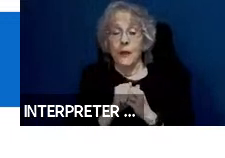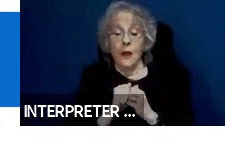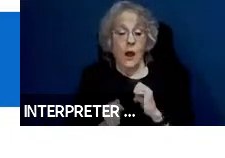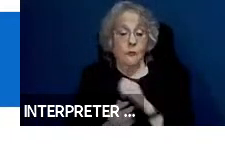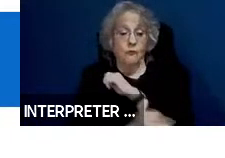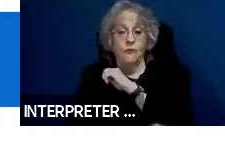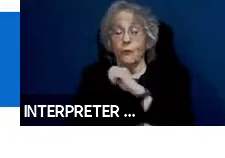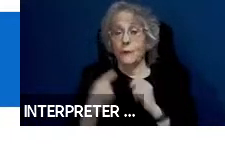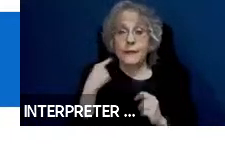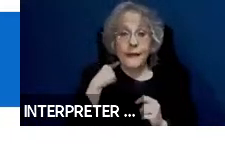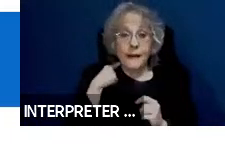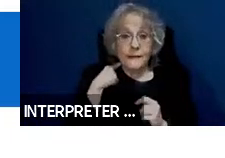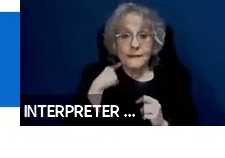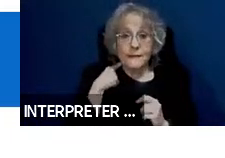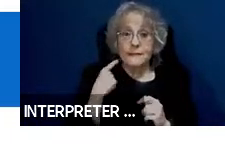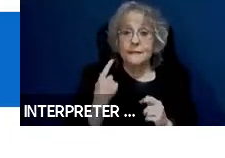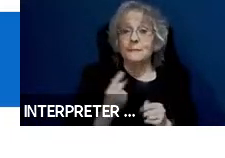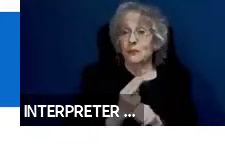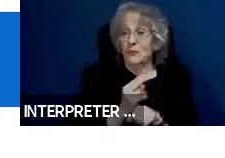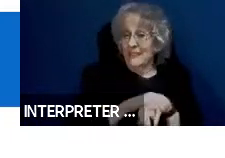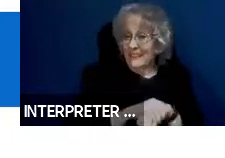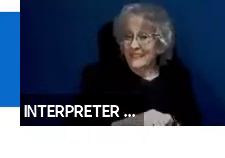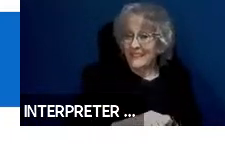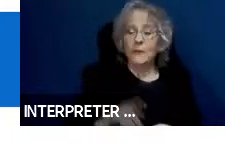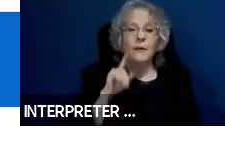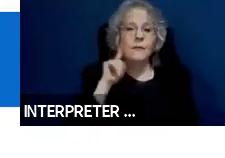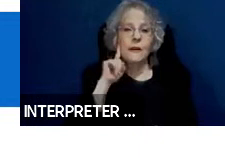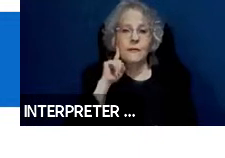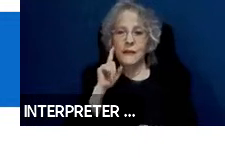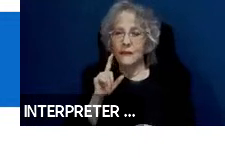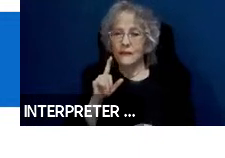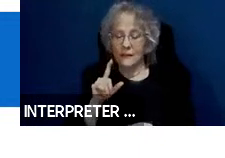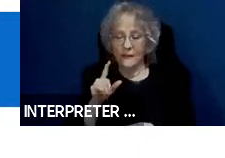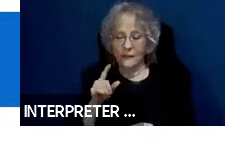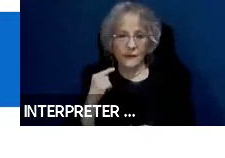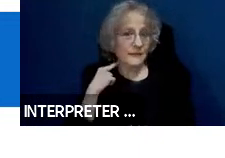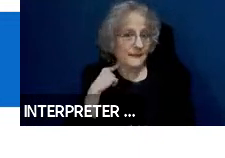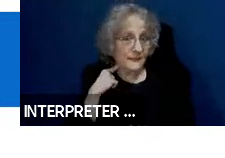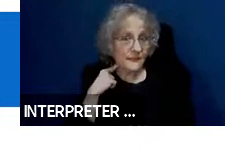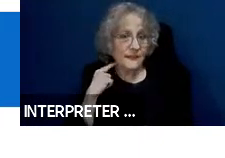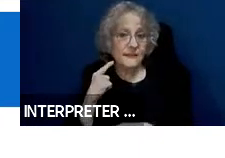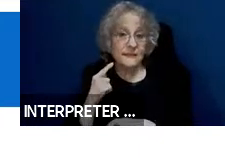have a deaf accent and the system is not set up for that, that's going to be a problem. They may